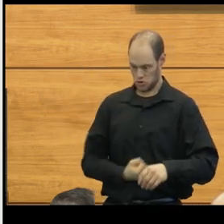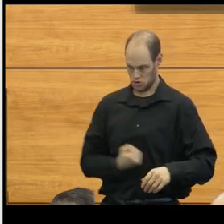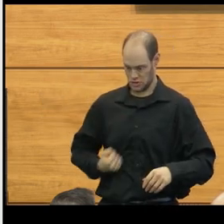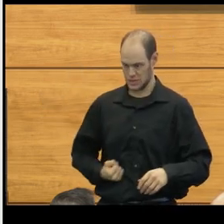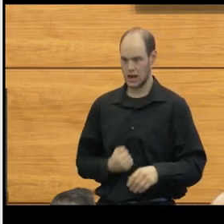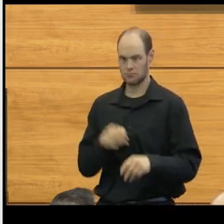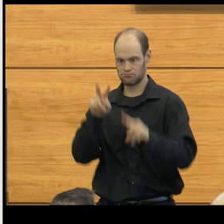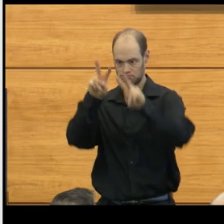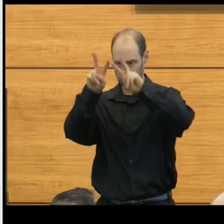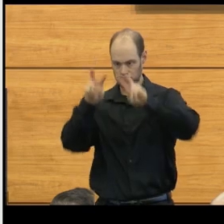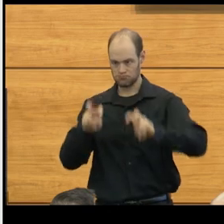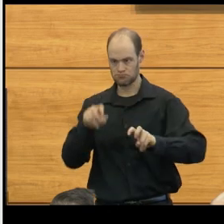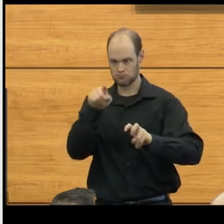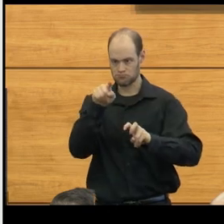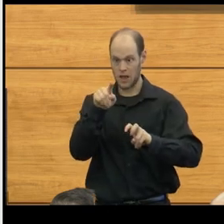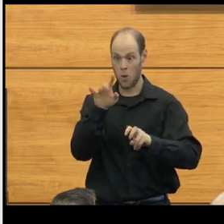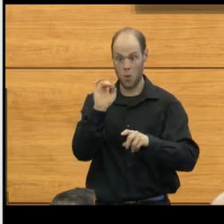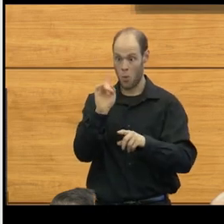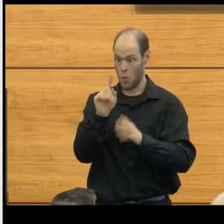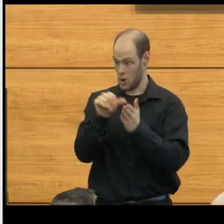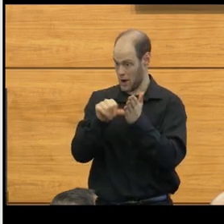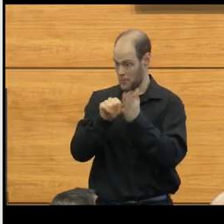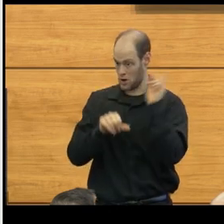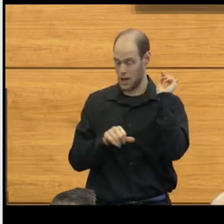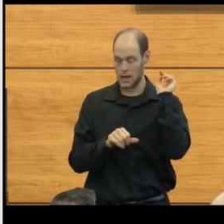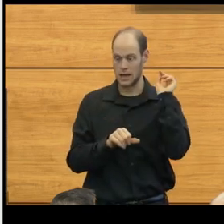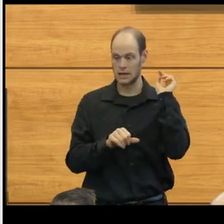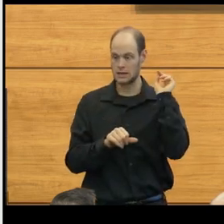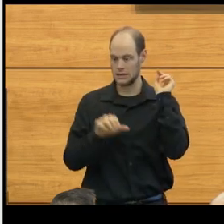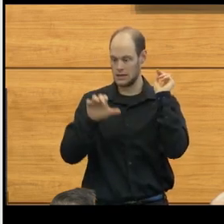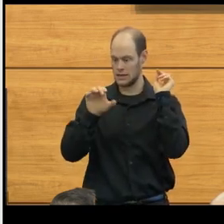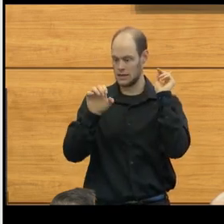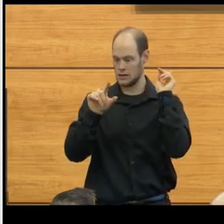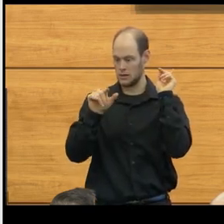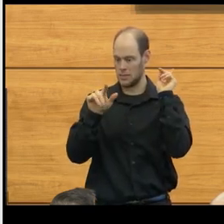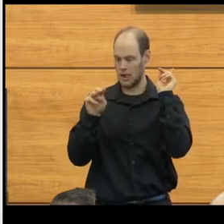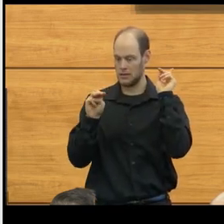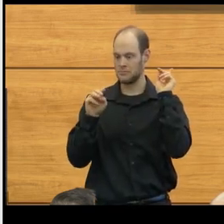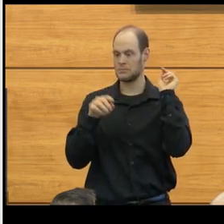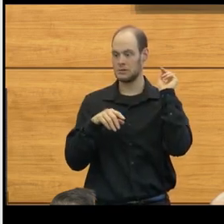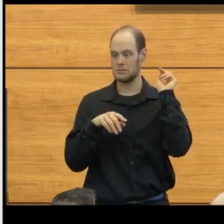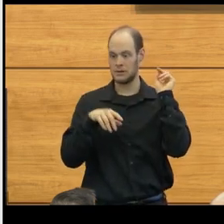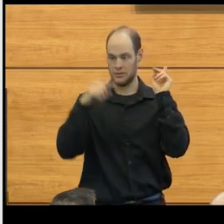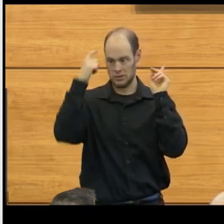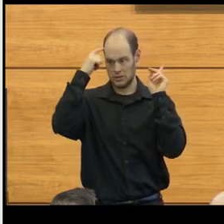and this is the area where we would be operating, the area of the cerebellar tonsils, there's the brainstem.